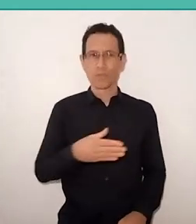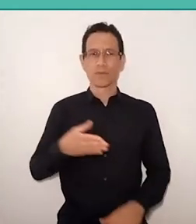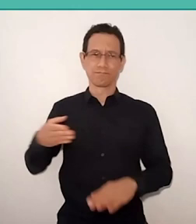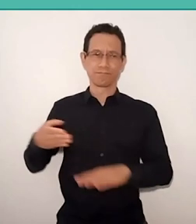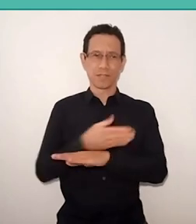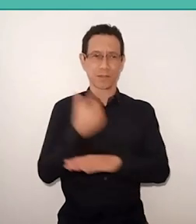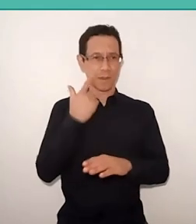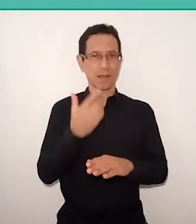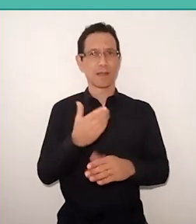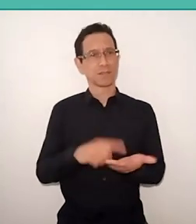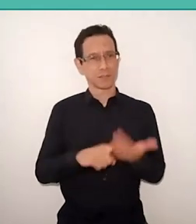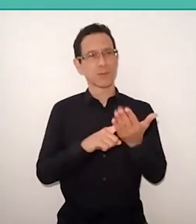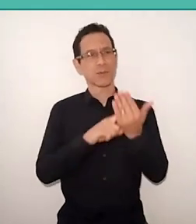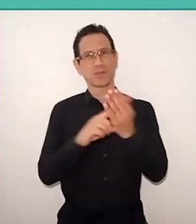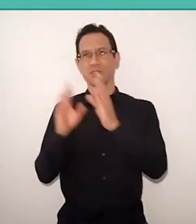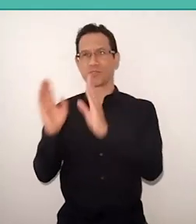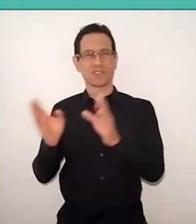which is already installed, and that we need to guide her